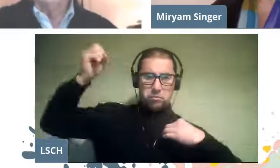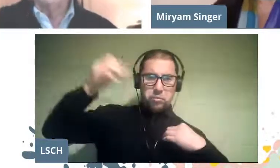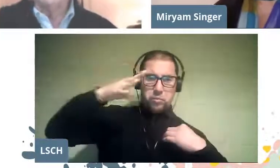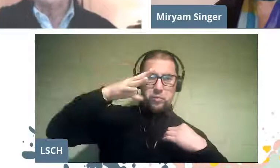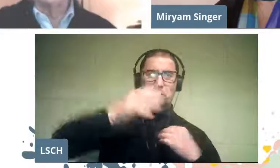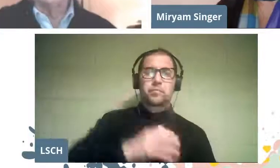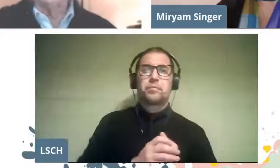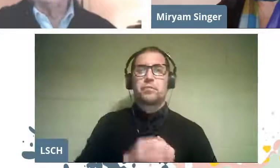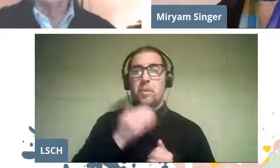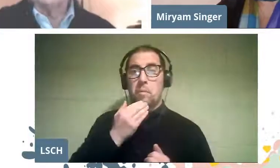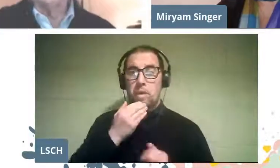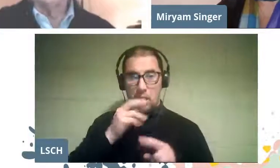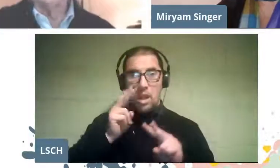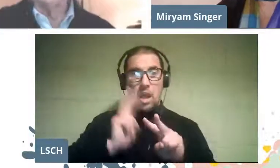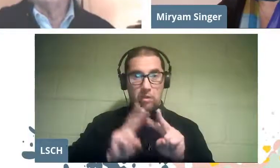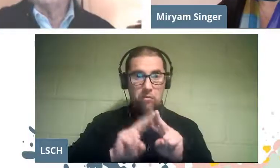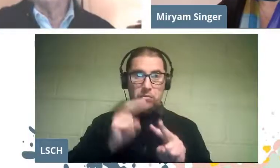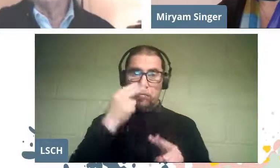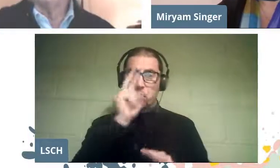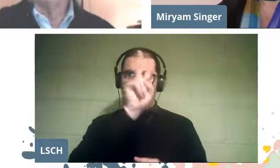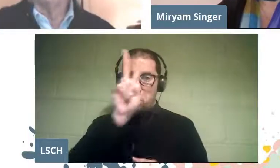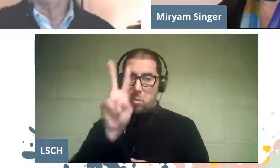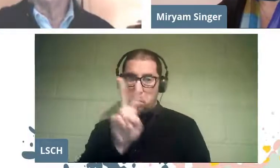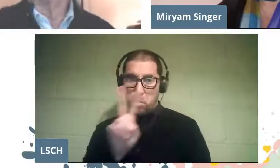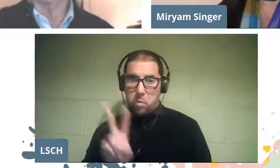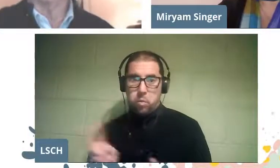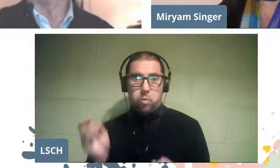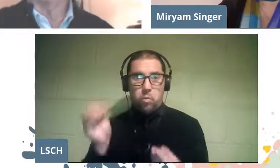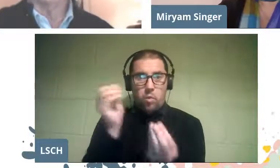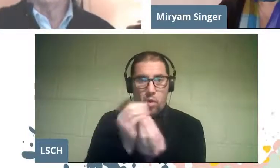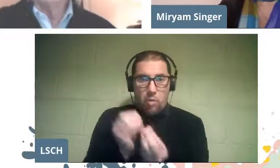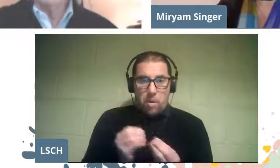the production of visuals that accompany the staging.